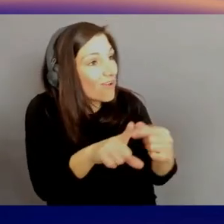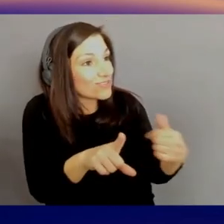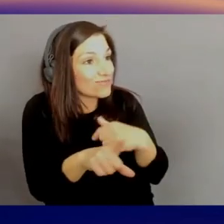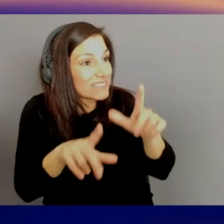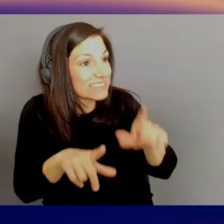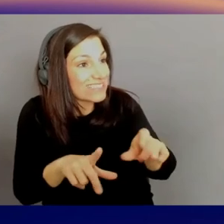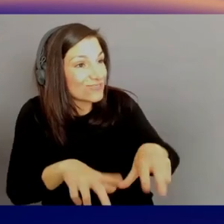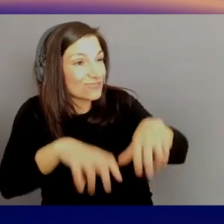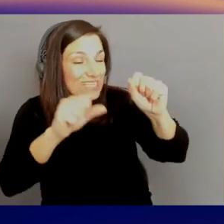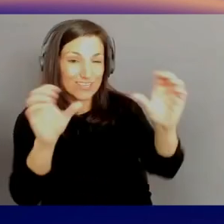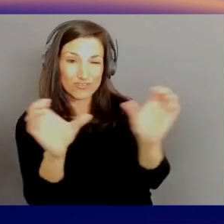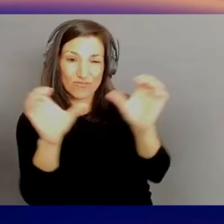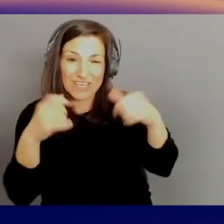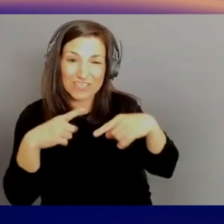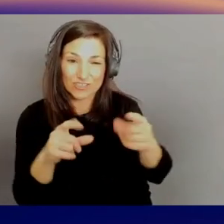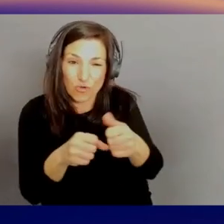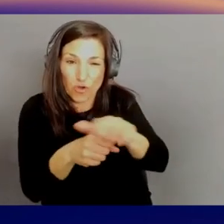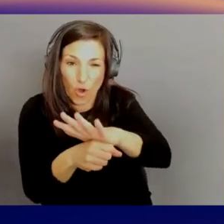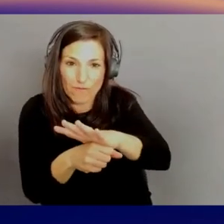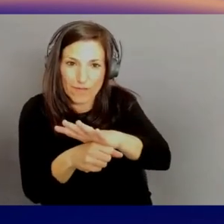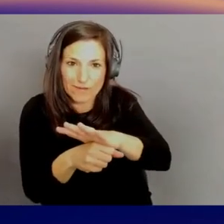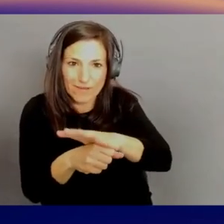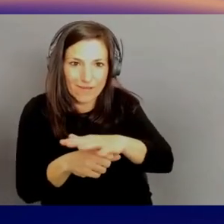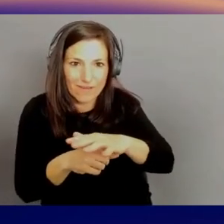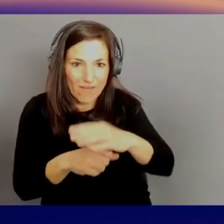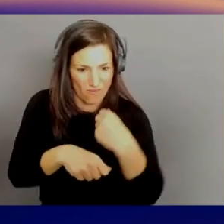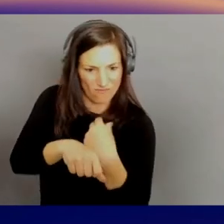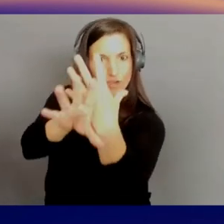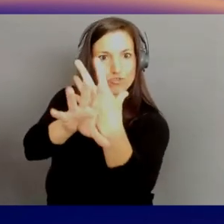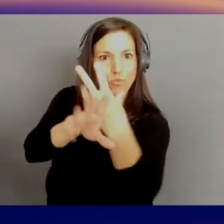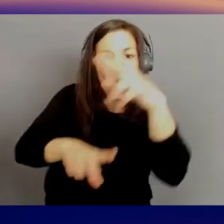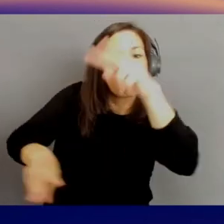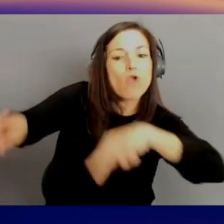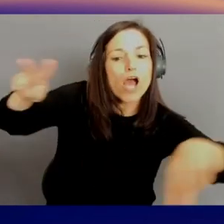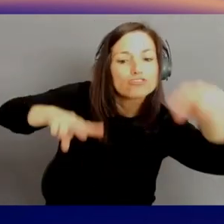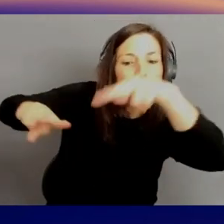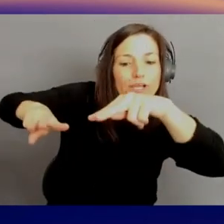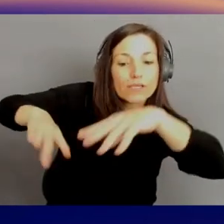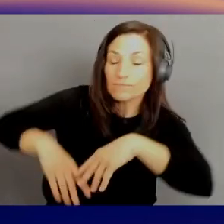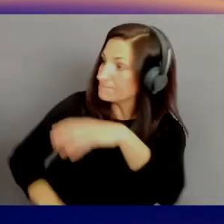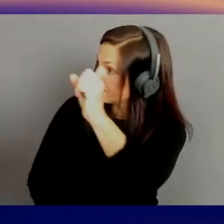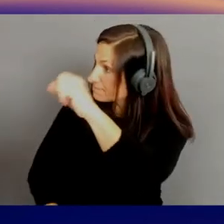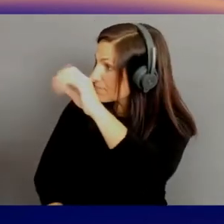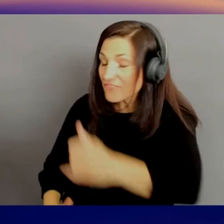Yeah, so I mean, that's the world we live in now. It is. And that's why "Productive at the Edge" I think is massively important.